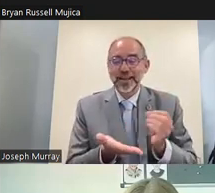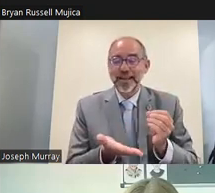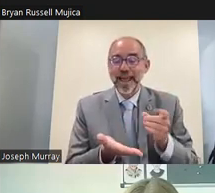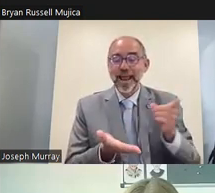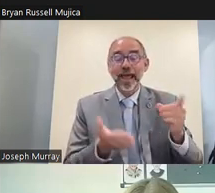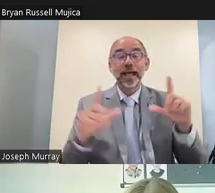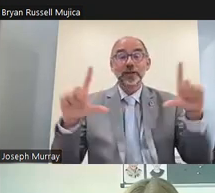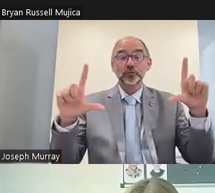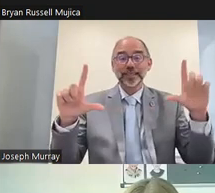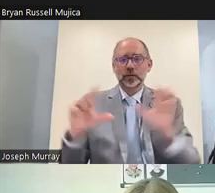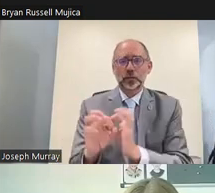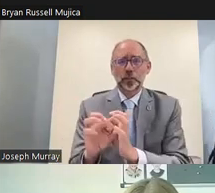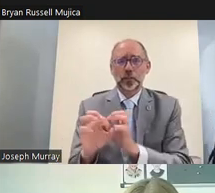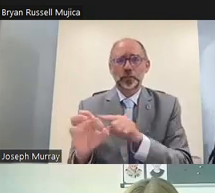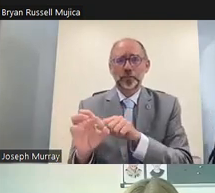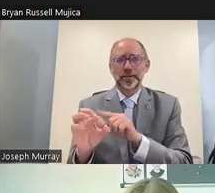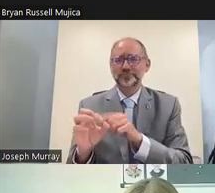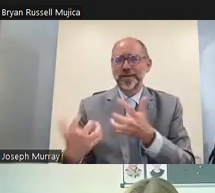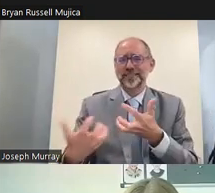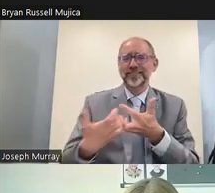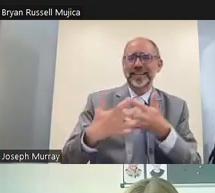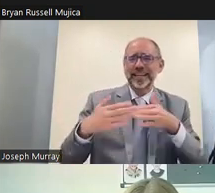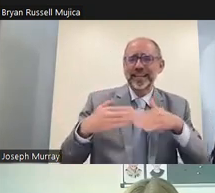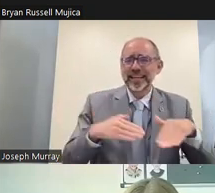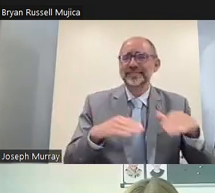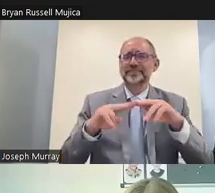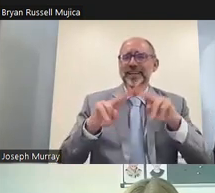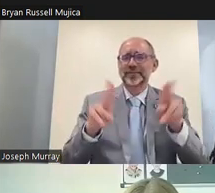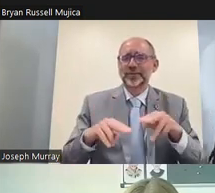and their their size on the screen was not compatible with international standards of